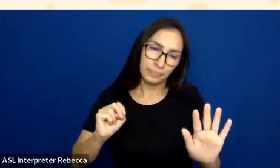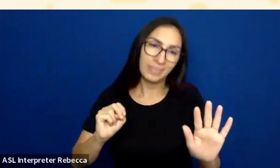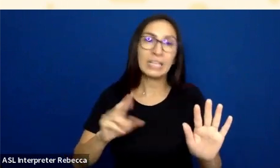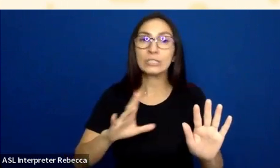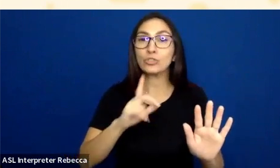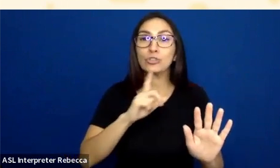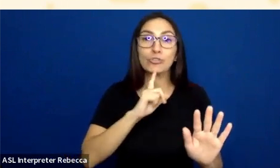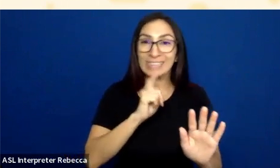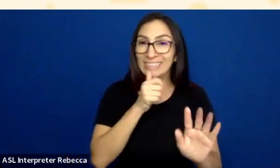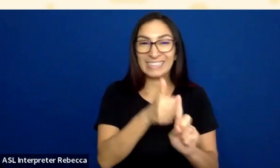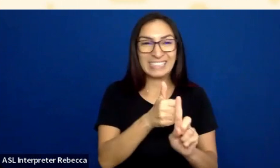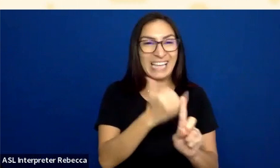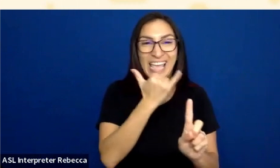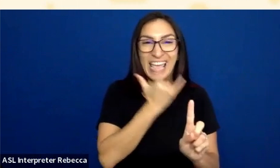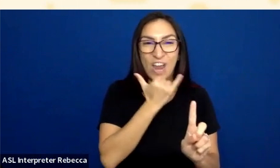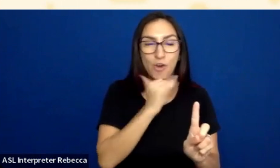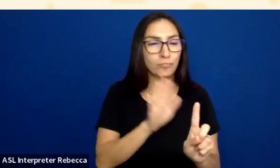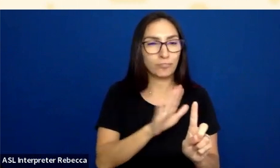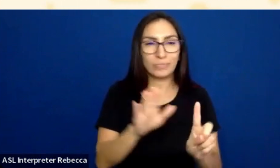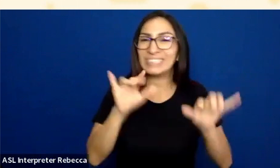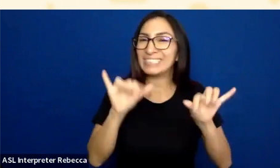Same color; but this larger text, no error icon.